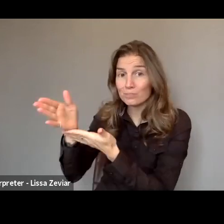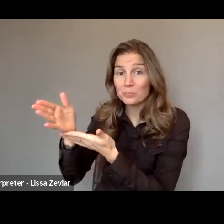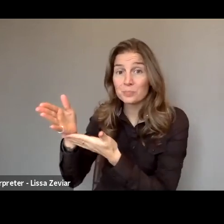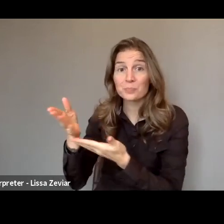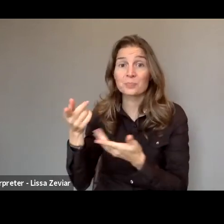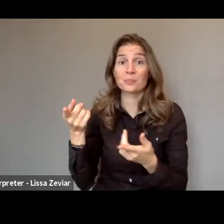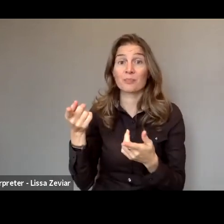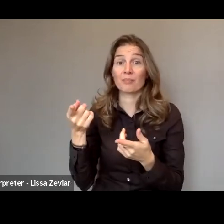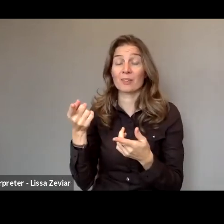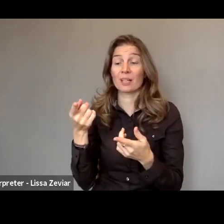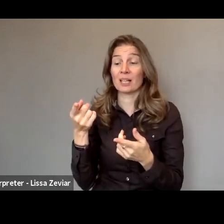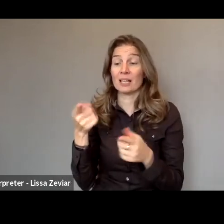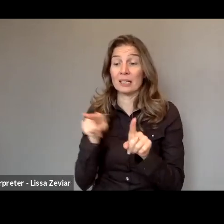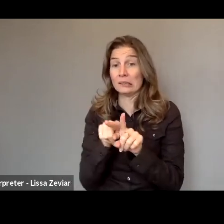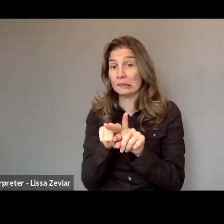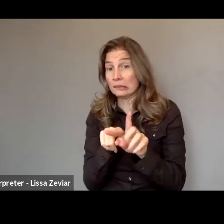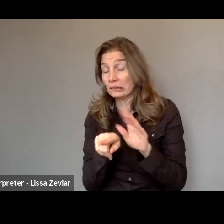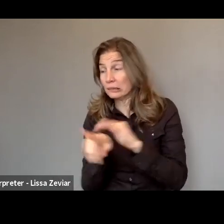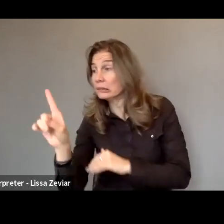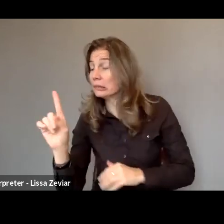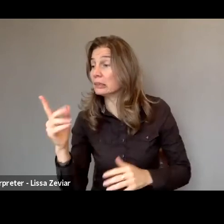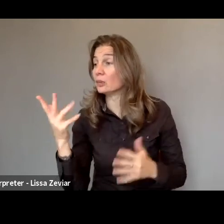so it was really a very worrying situation